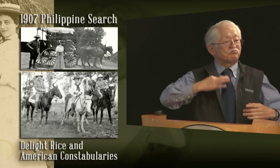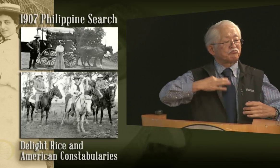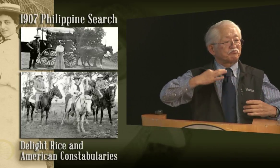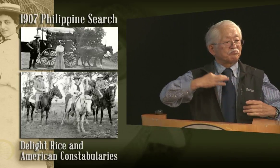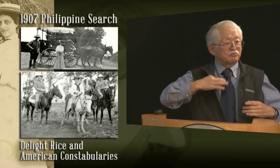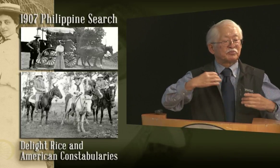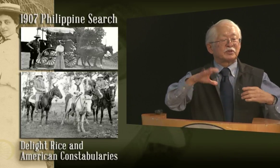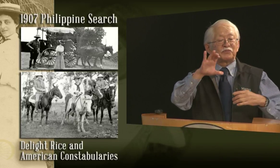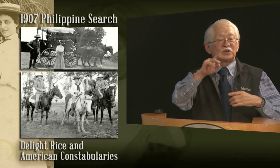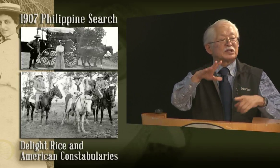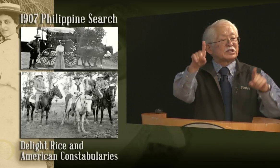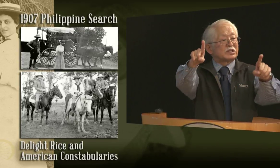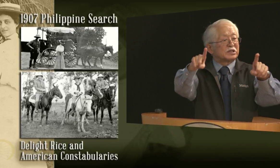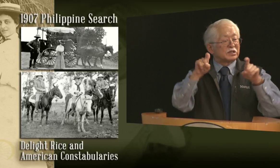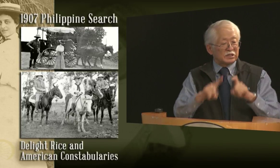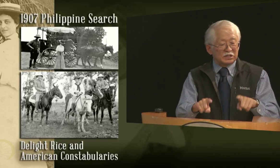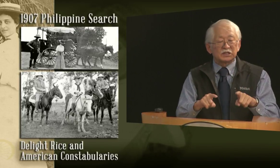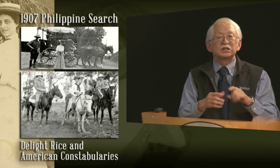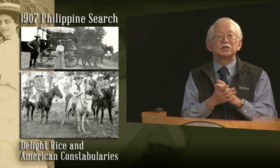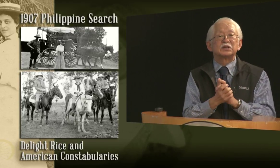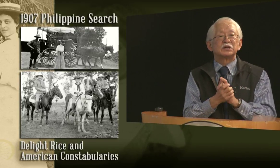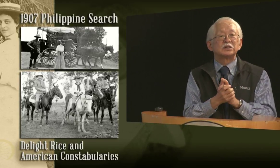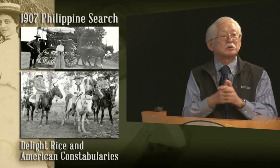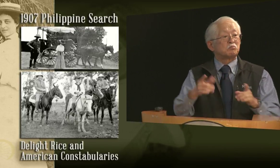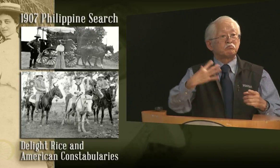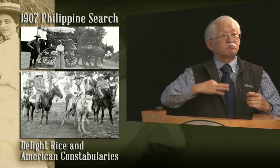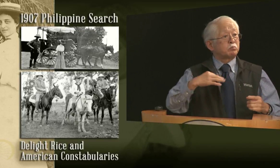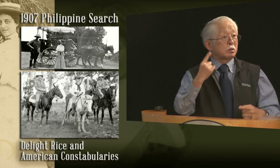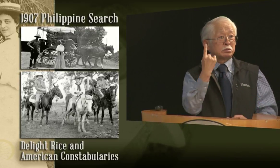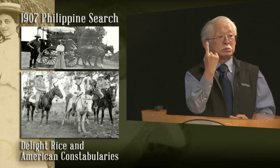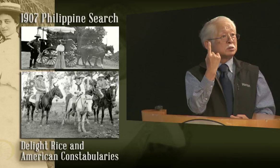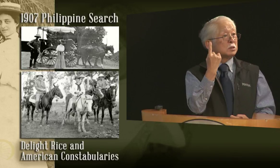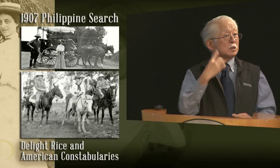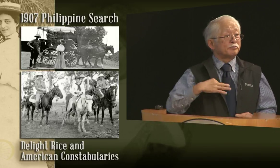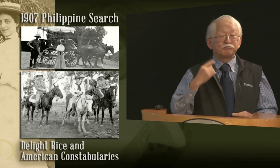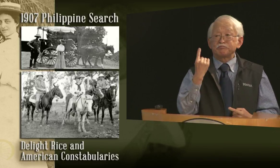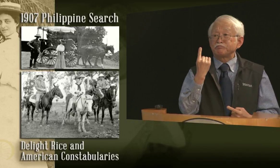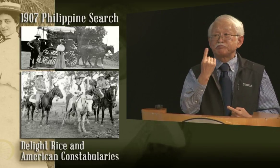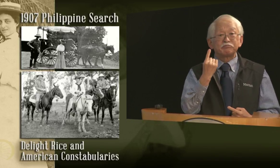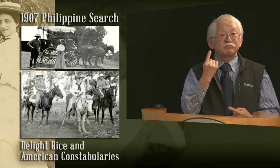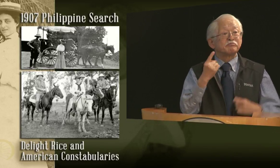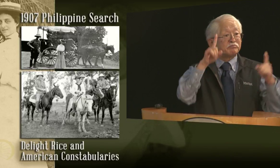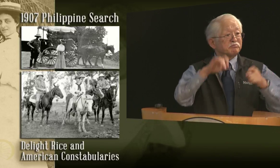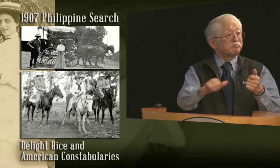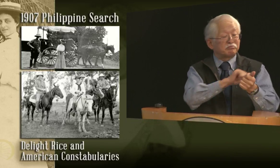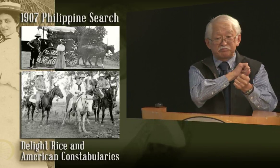So she saw this advertisement to take the civil service exam, and she applied,